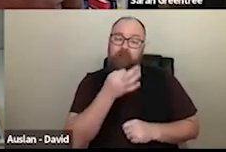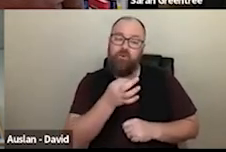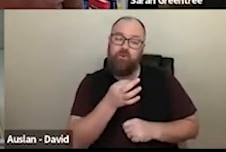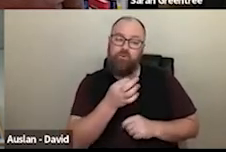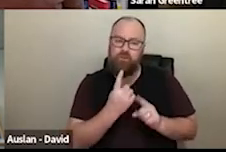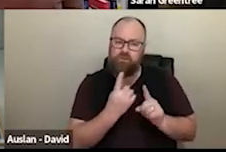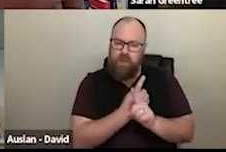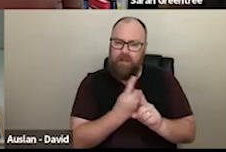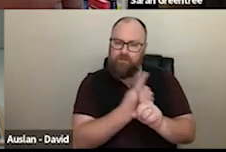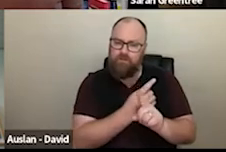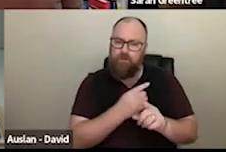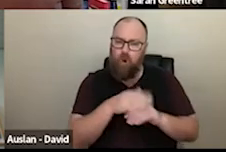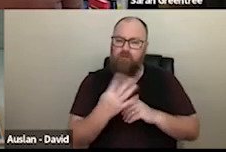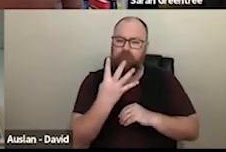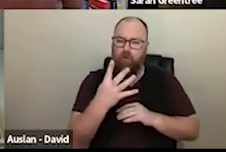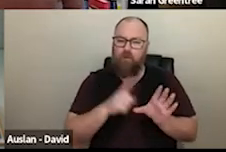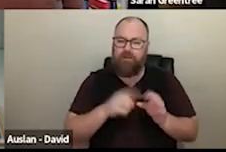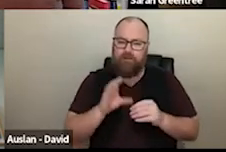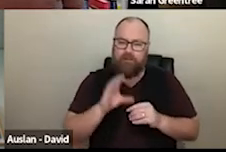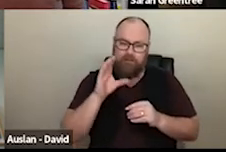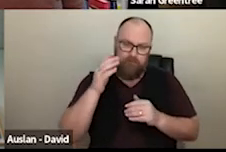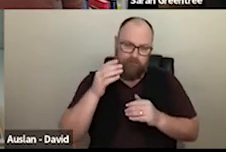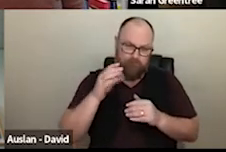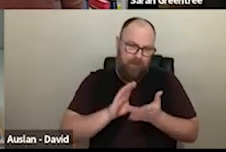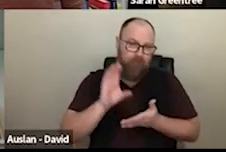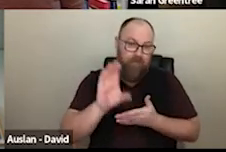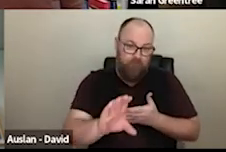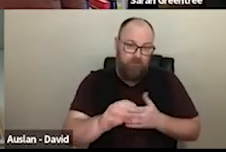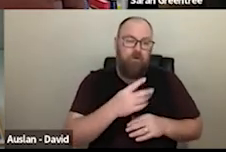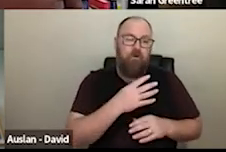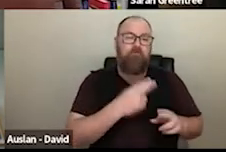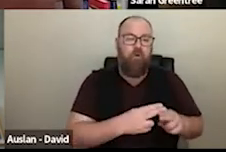understand that it is a challenging process for people. You will notice there are changes in the way we talk about four year investment category. 424 and 25. I guess the principle behind